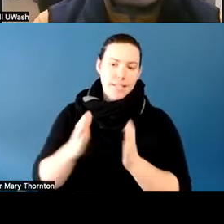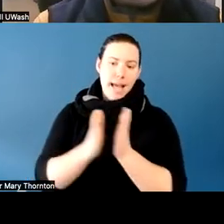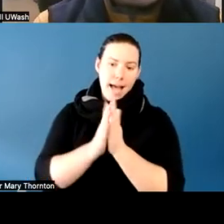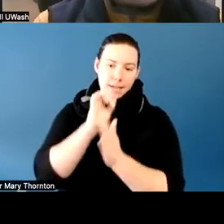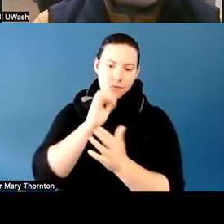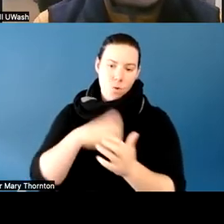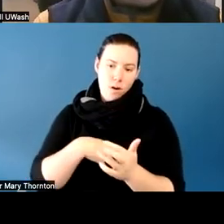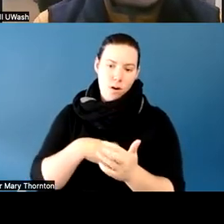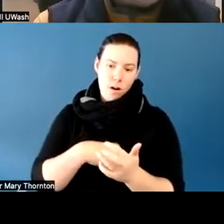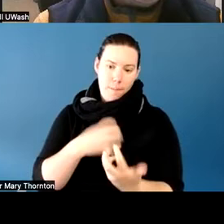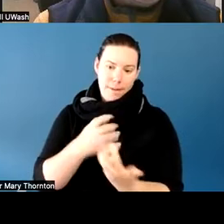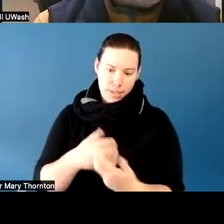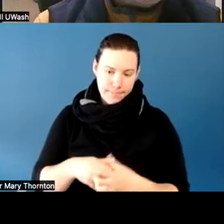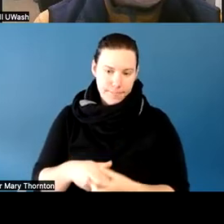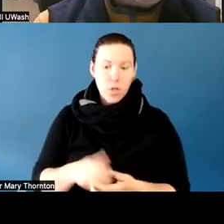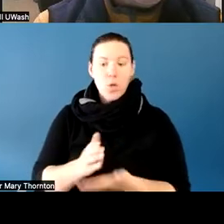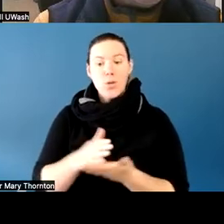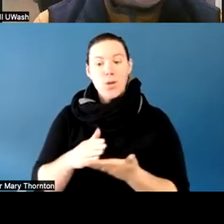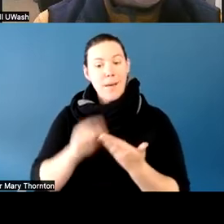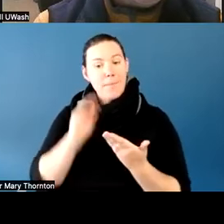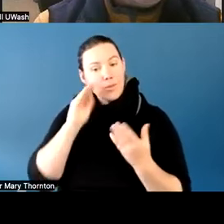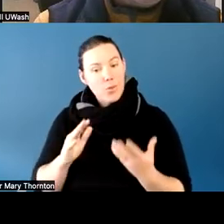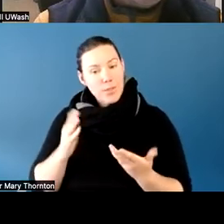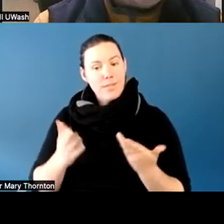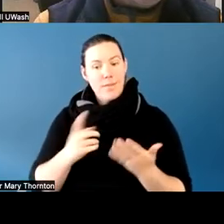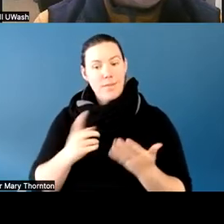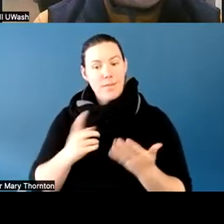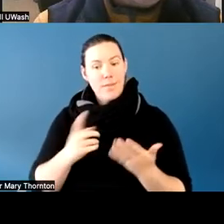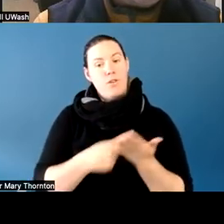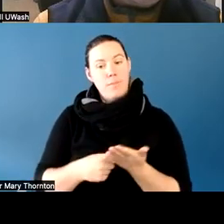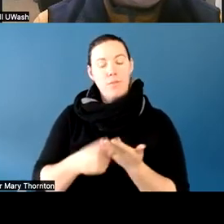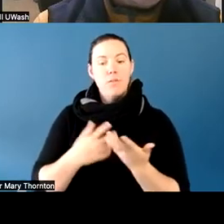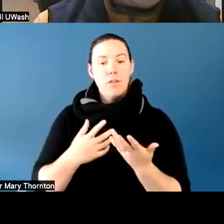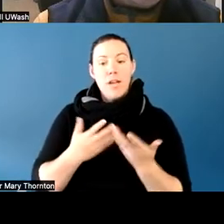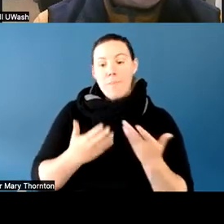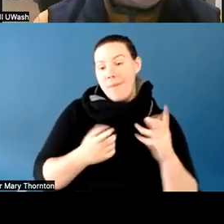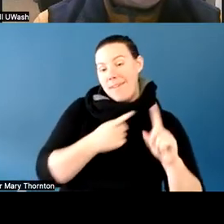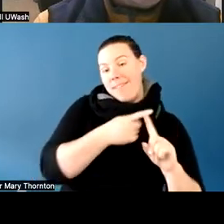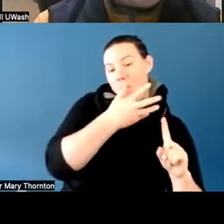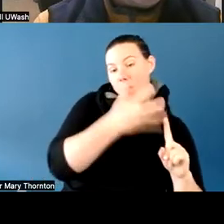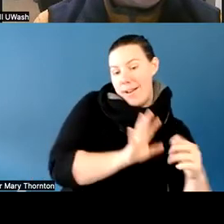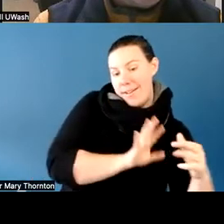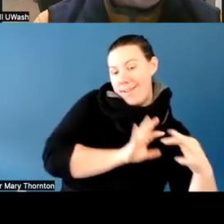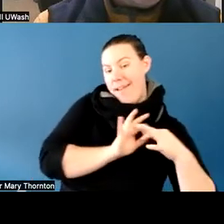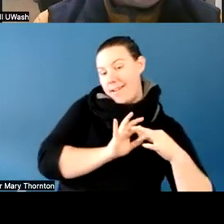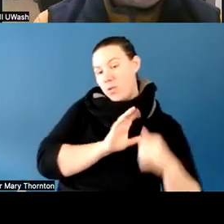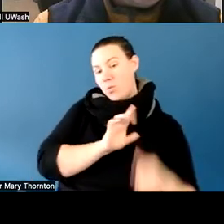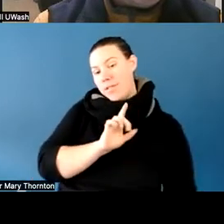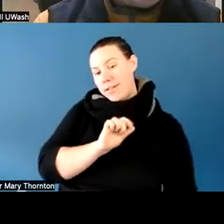So some of the students maybe that you've talked about, or you've had in your classes, either may have been connected to the disability office, or may